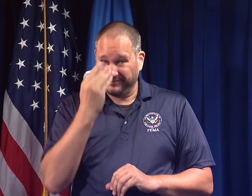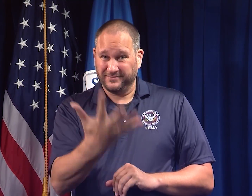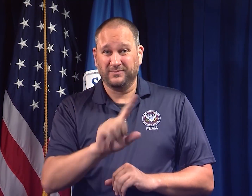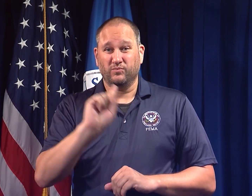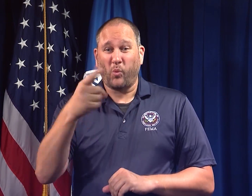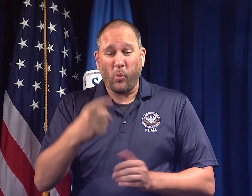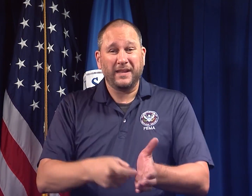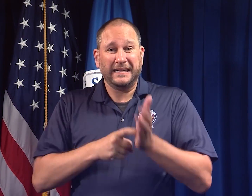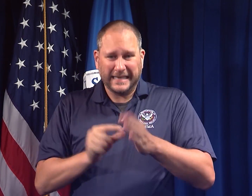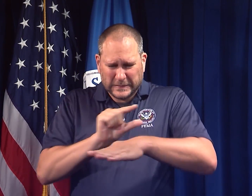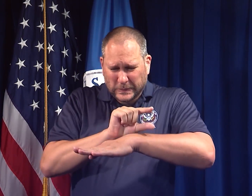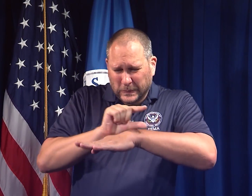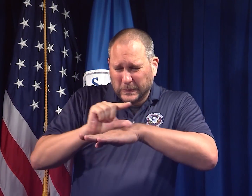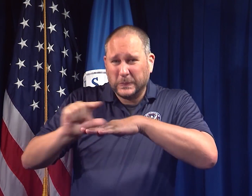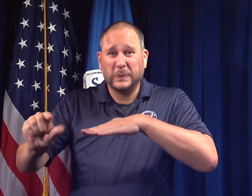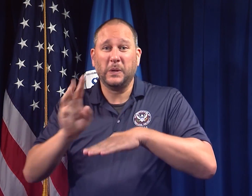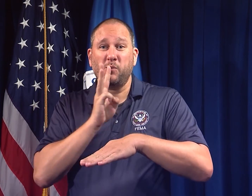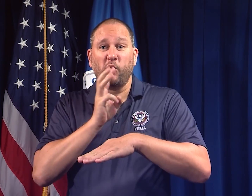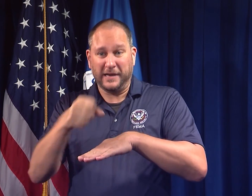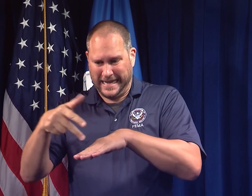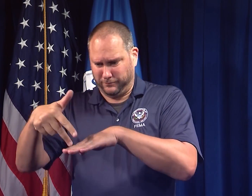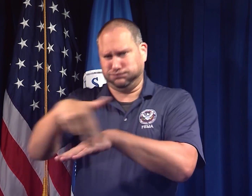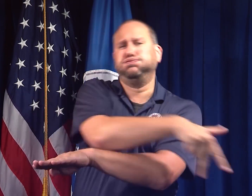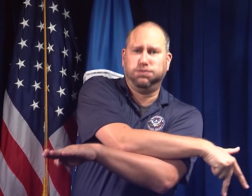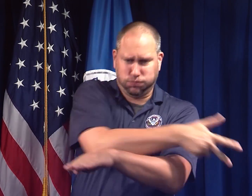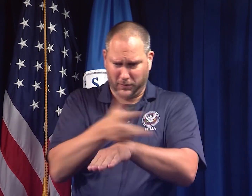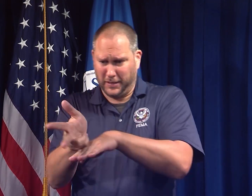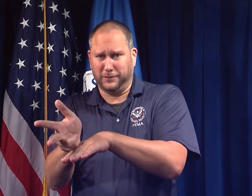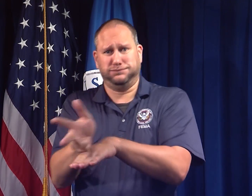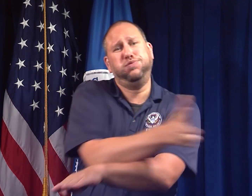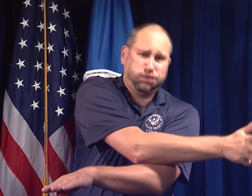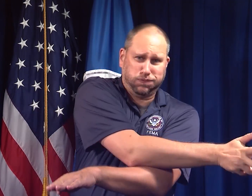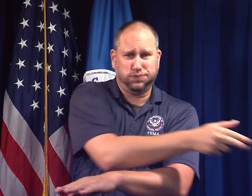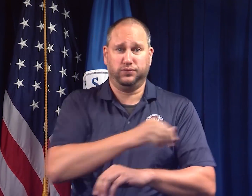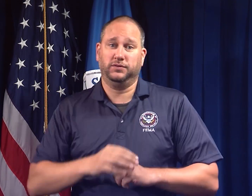It only takes a small amount of water to move people or vehicles.